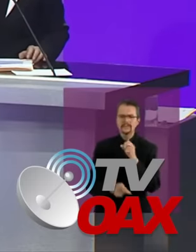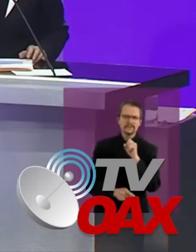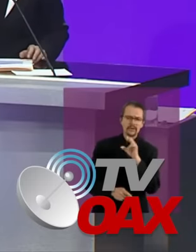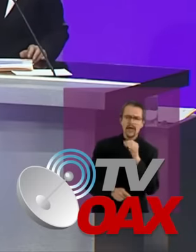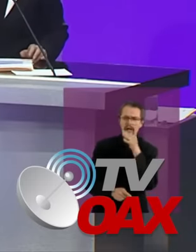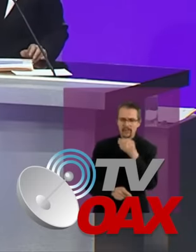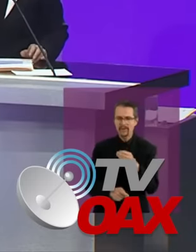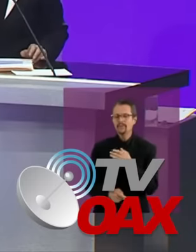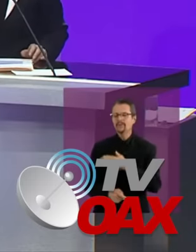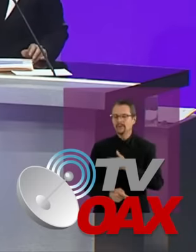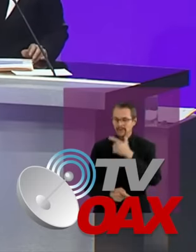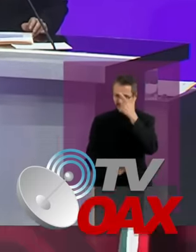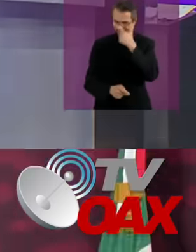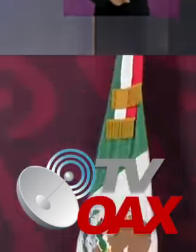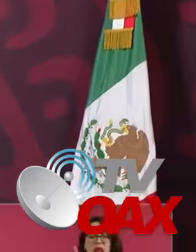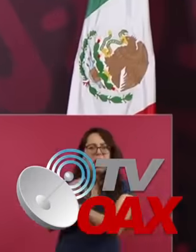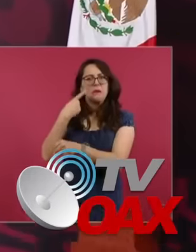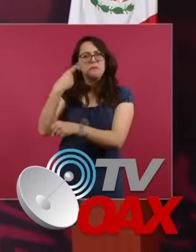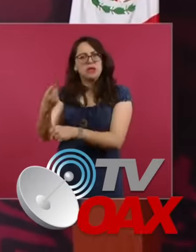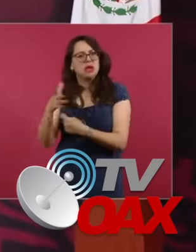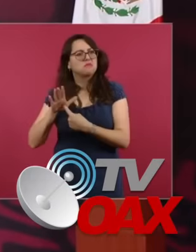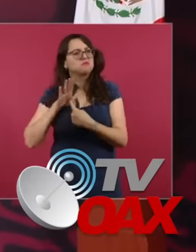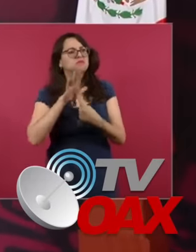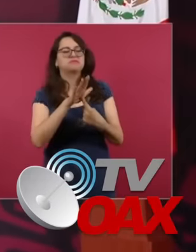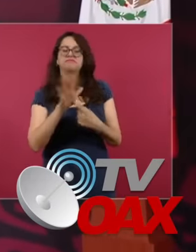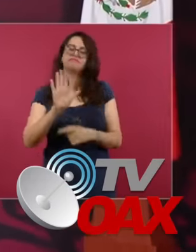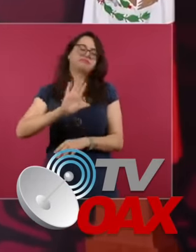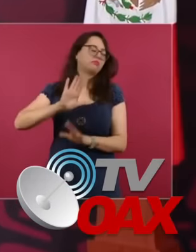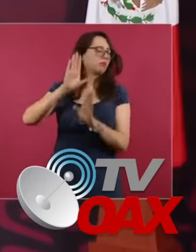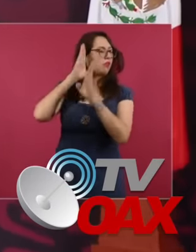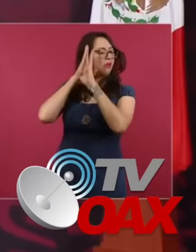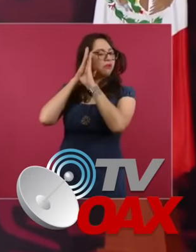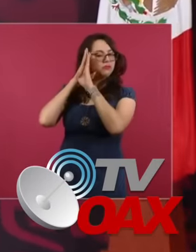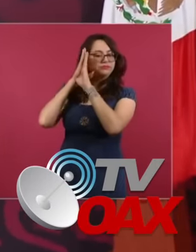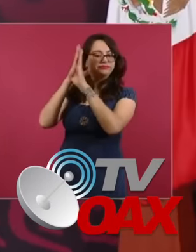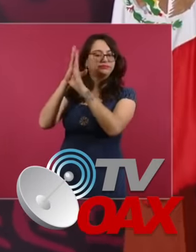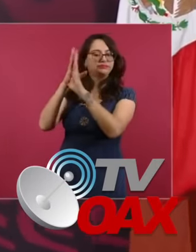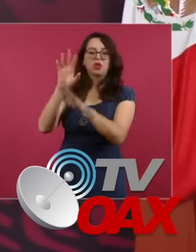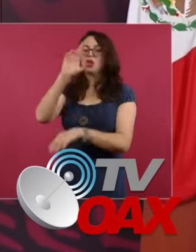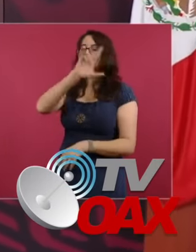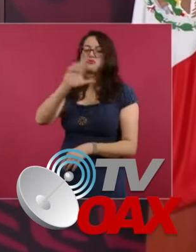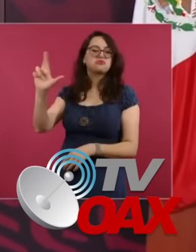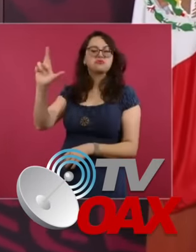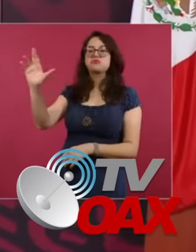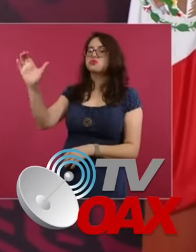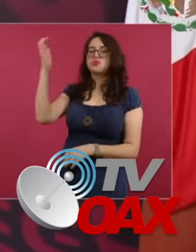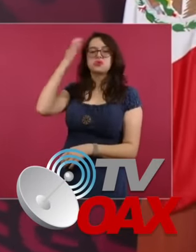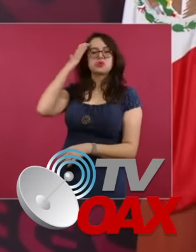the country's results will be made and in this light he said that although his adversaries want to see Having defeated Dr.